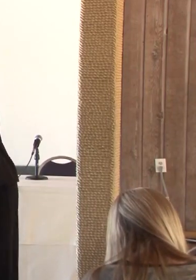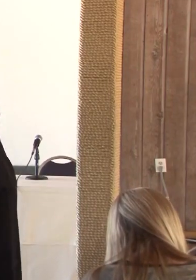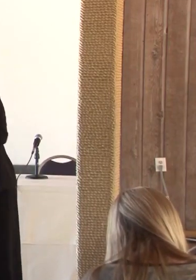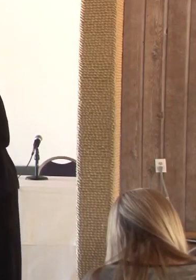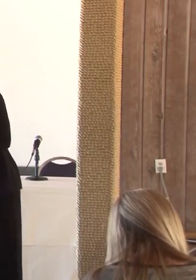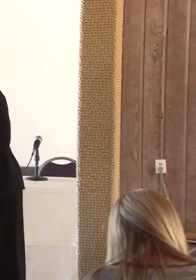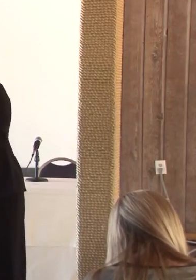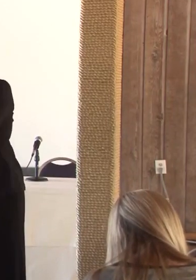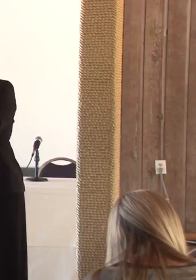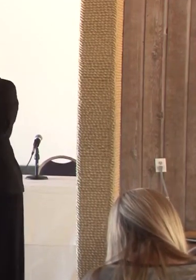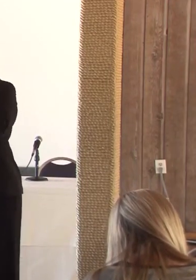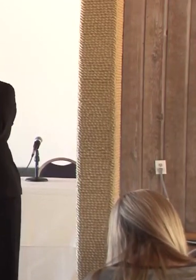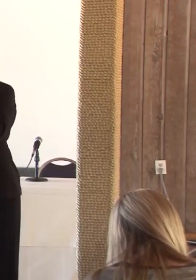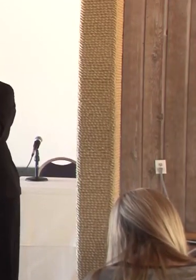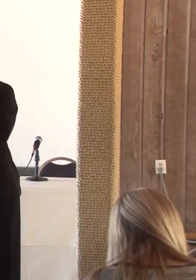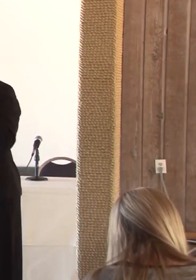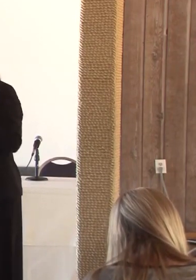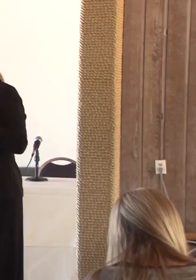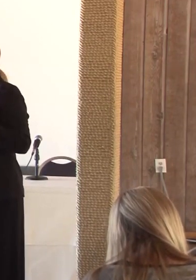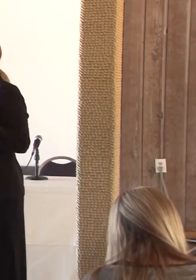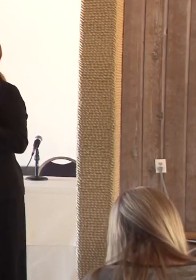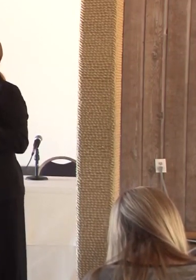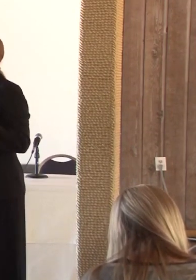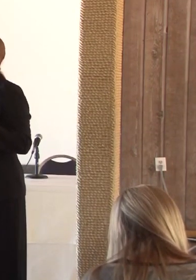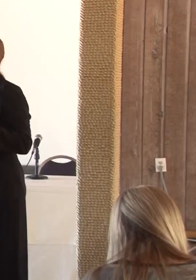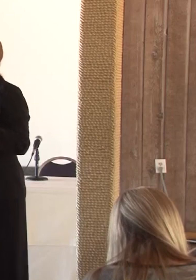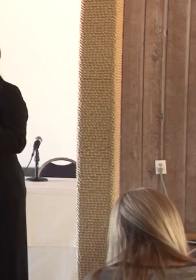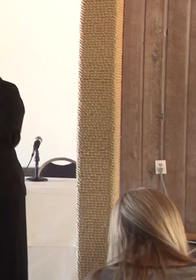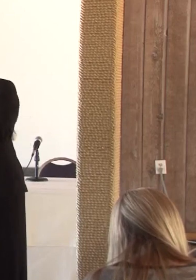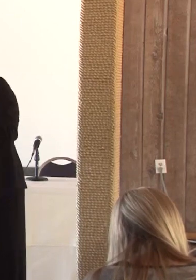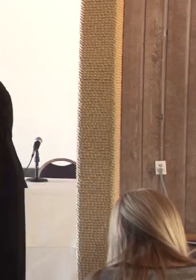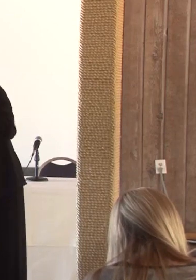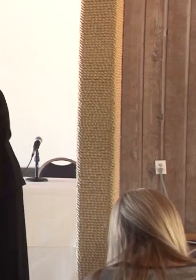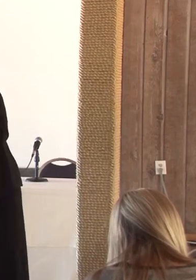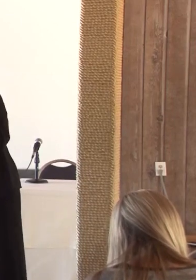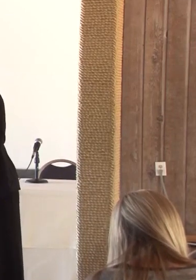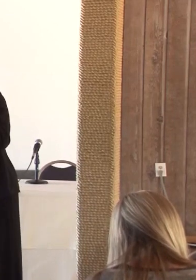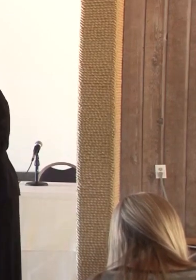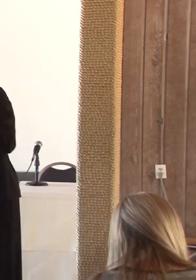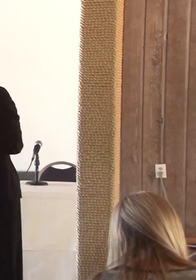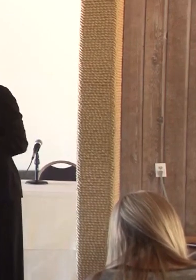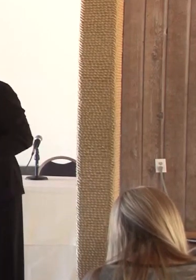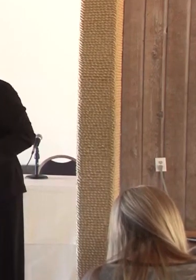Basically if you have any questions about where the bathrooms are. If you're